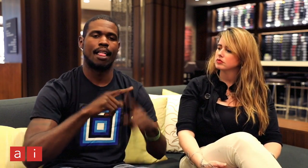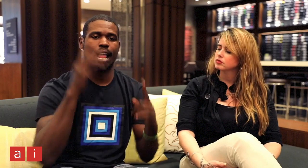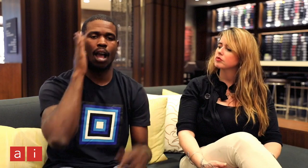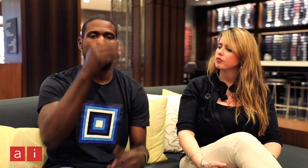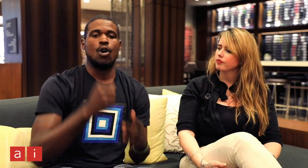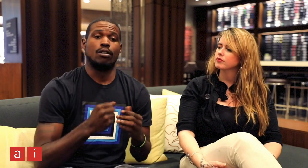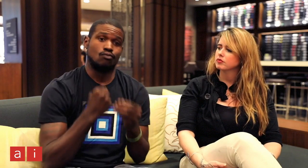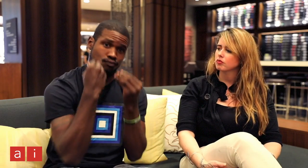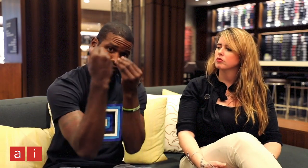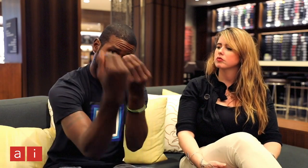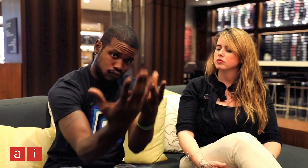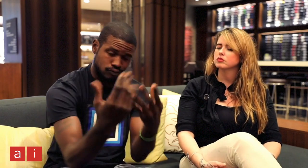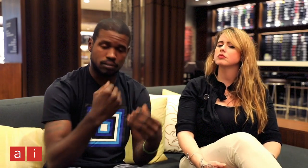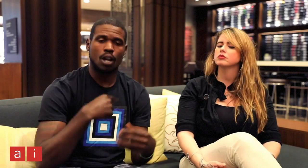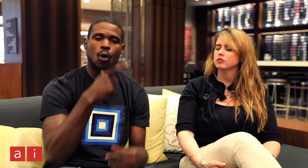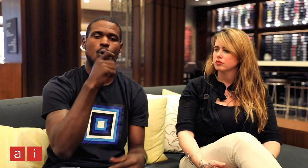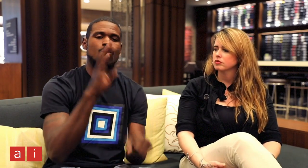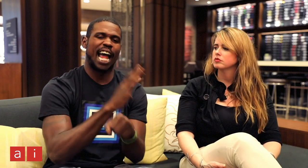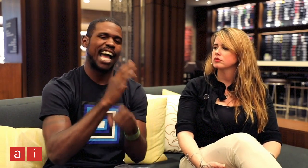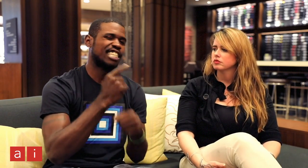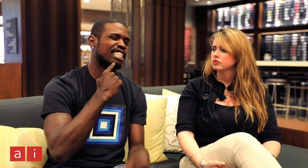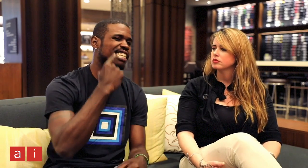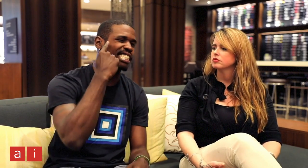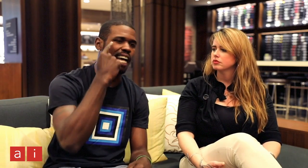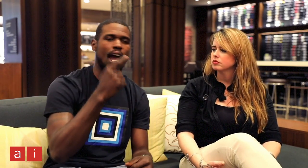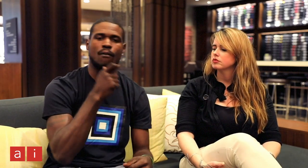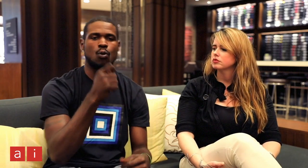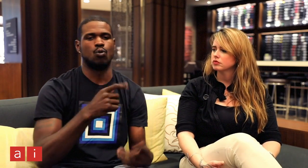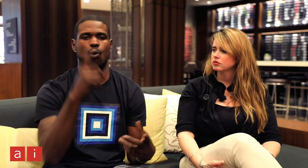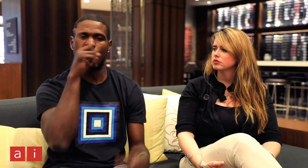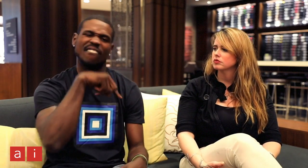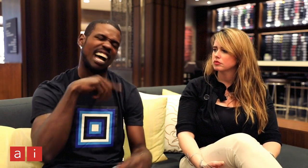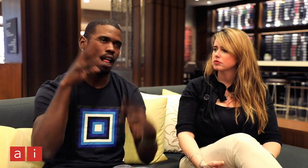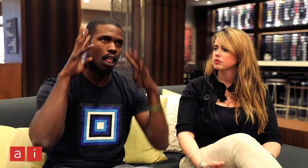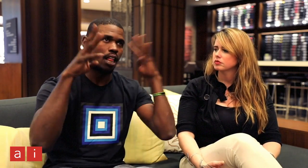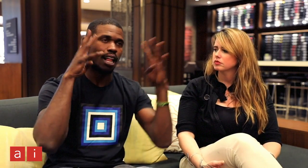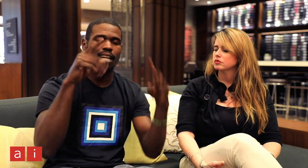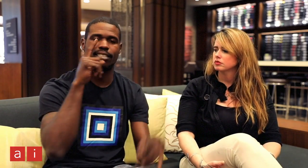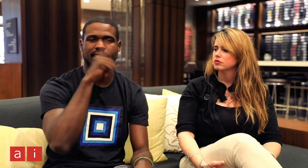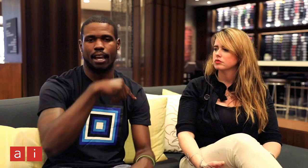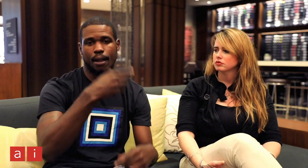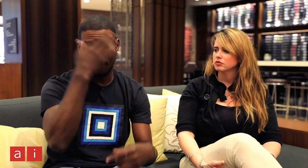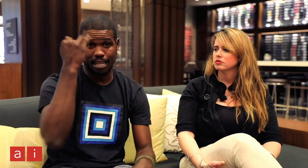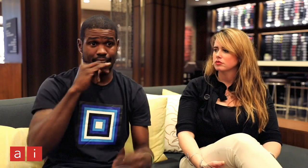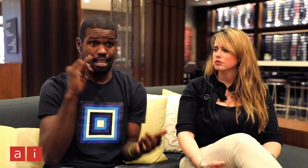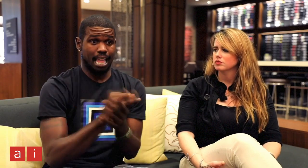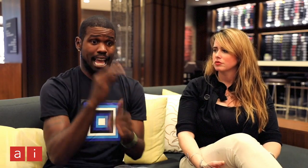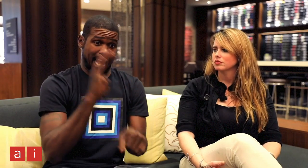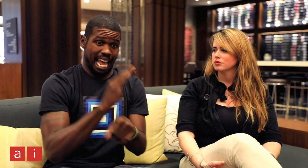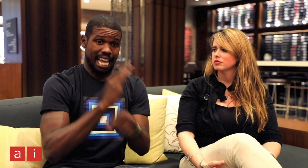would give the officer a clear indication of who is actually deaf and who may be pretending. If the person being questioned by the officer